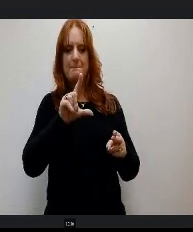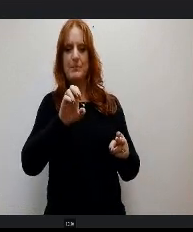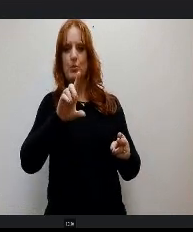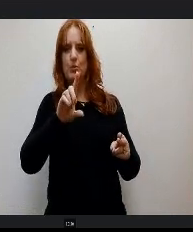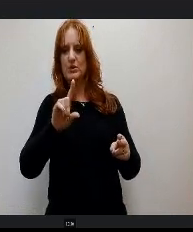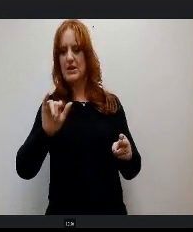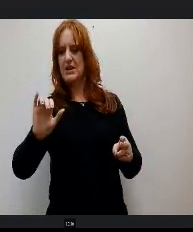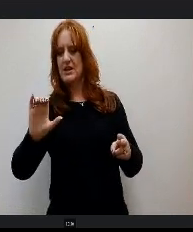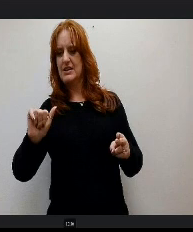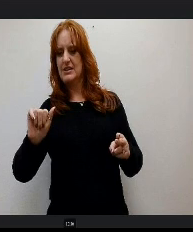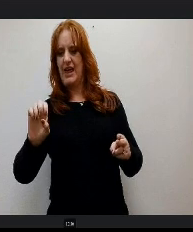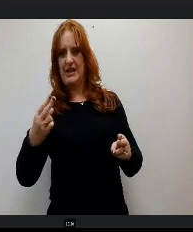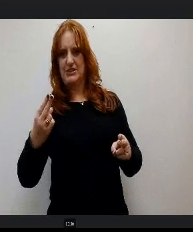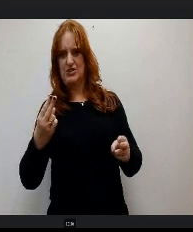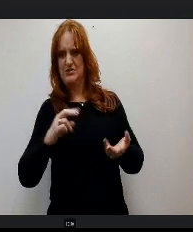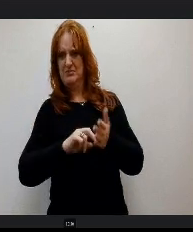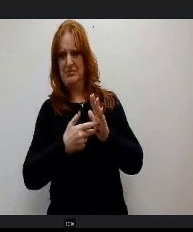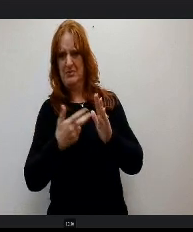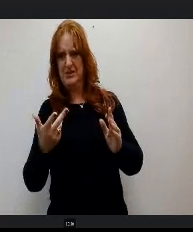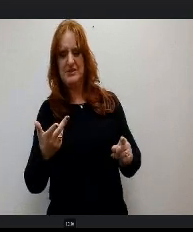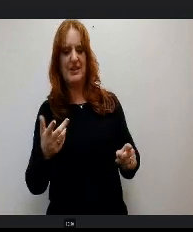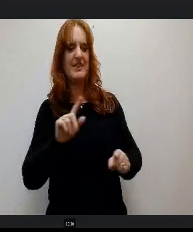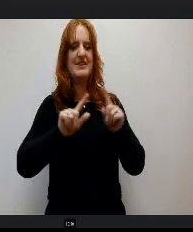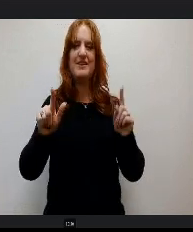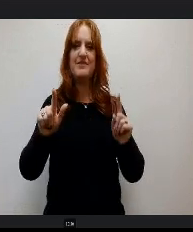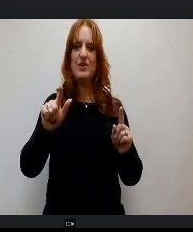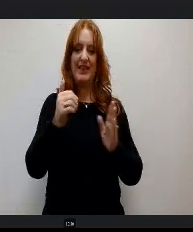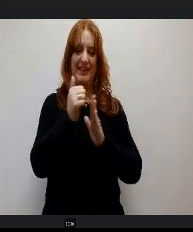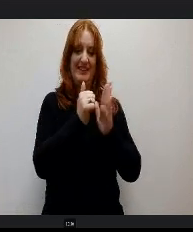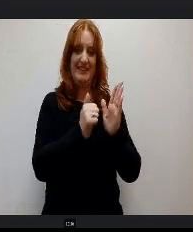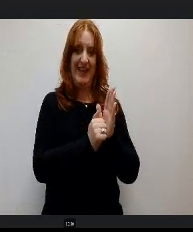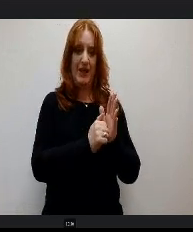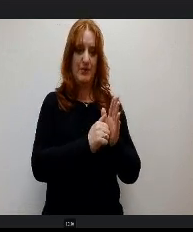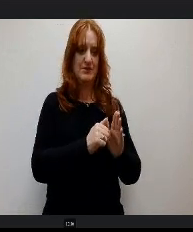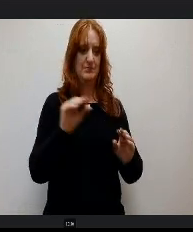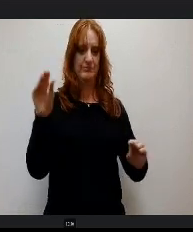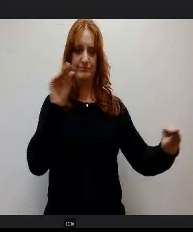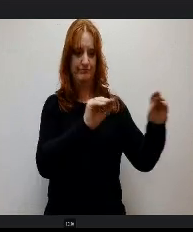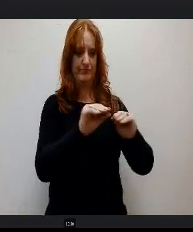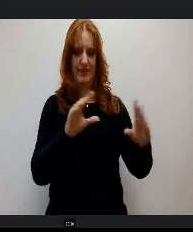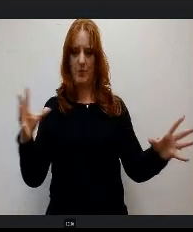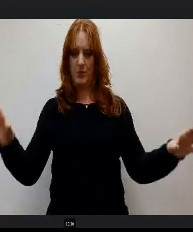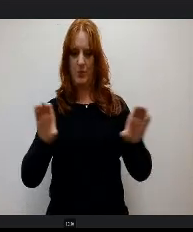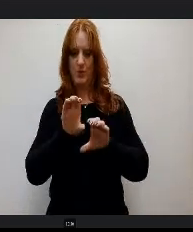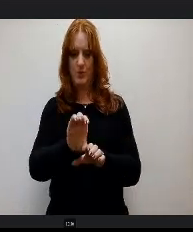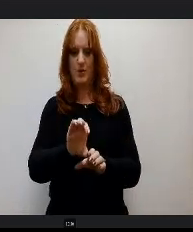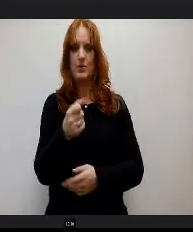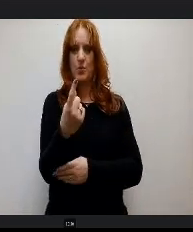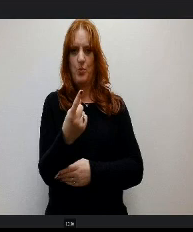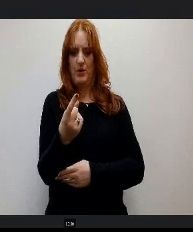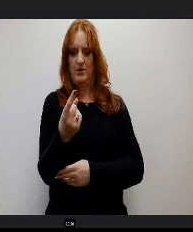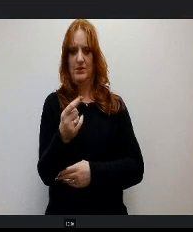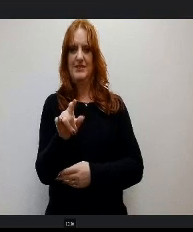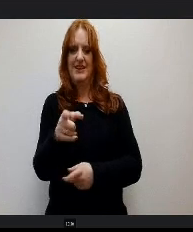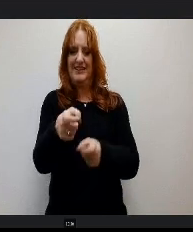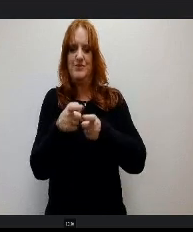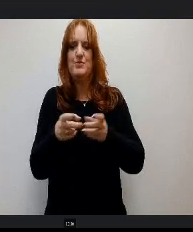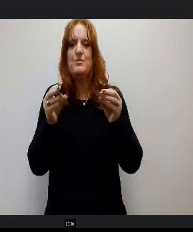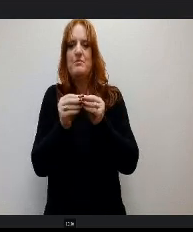means is that different accounts that we have goes into You more cash flow because you have